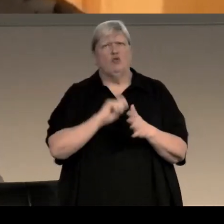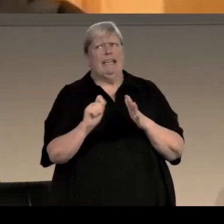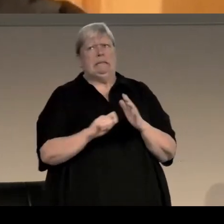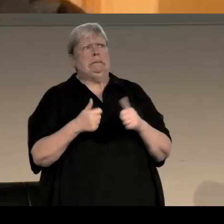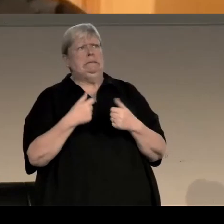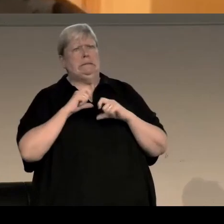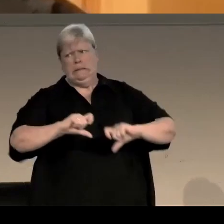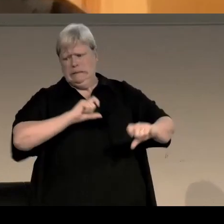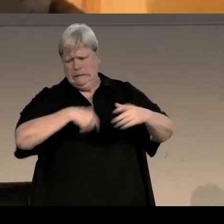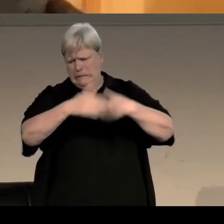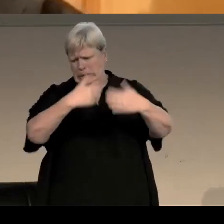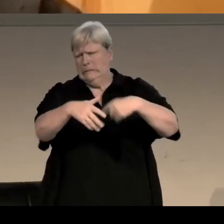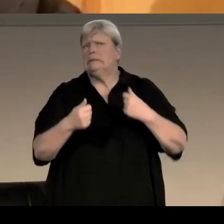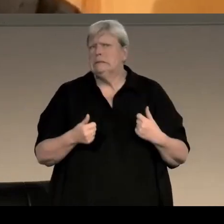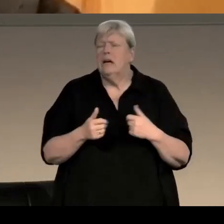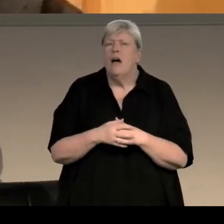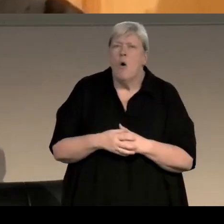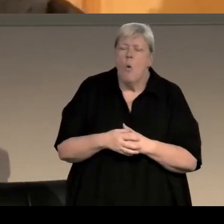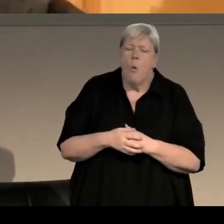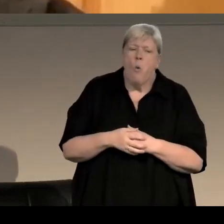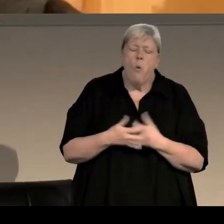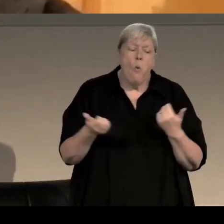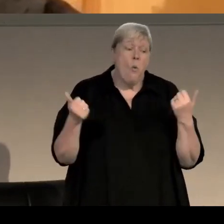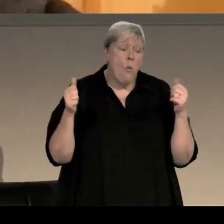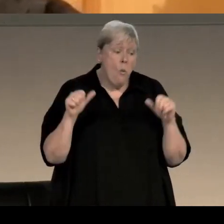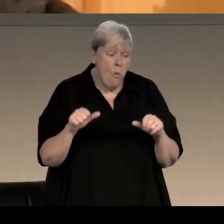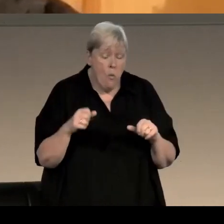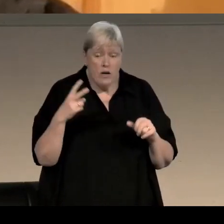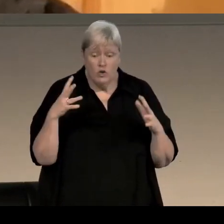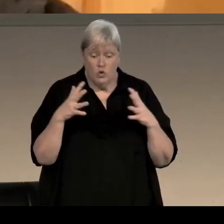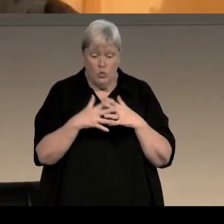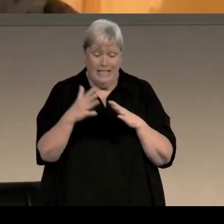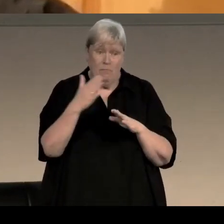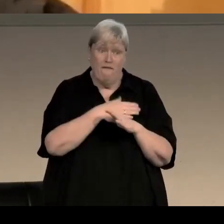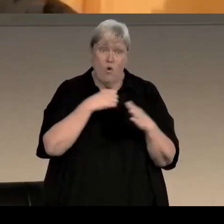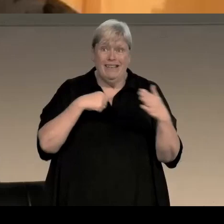in that sort of panic way, in the end I got to it a couple of weeks before delivery dates,